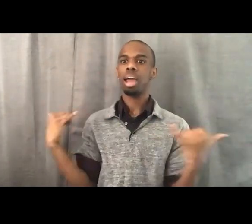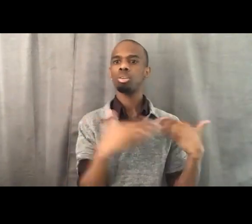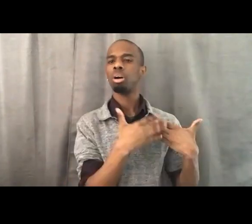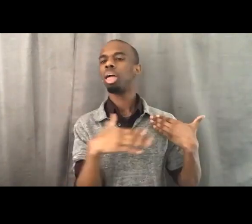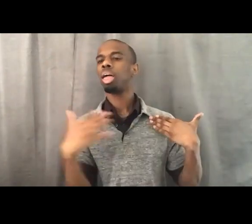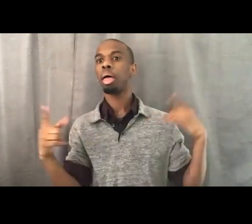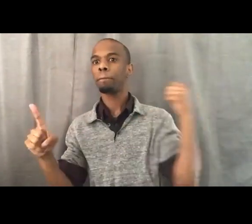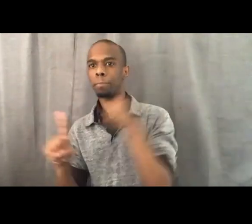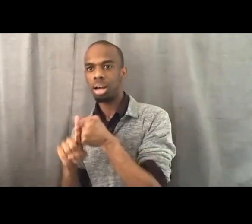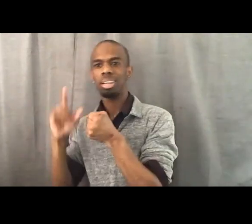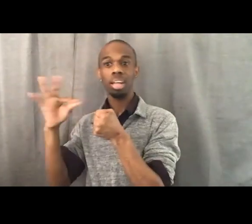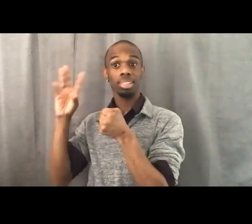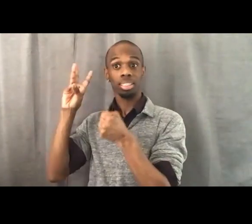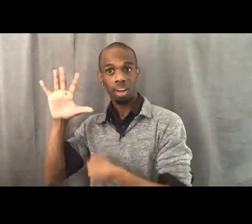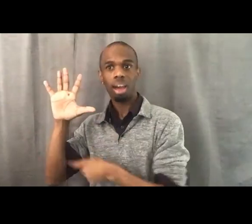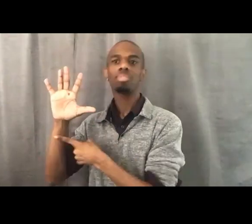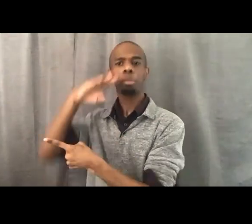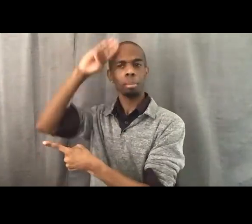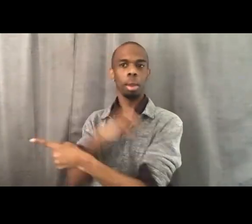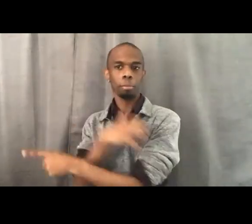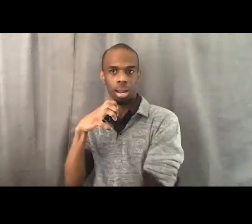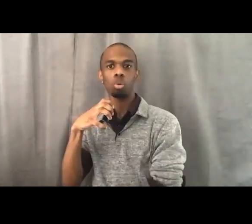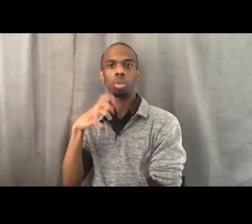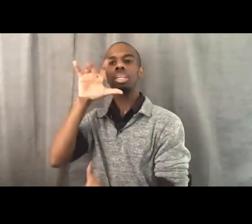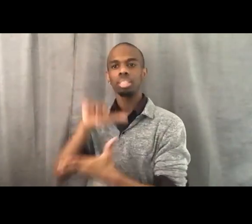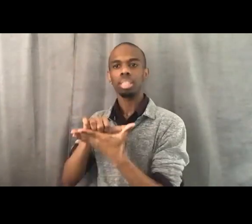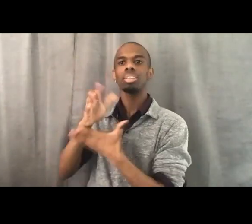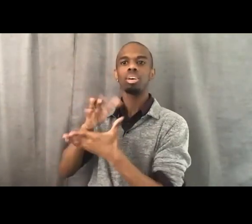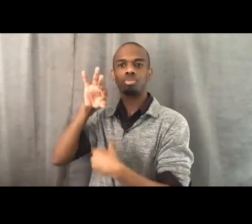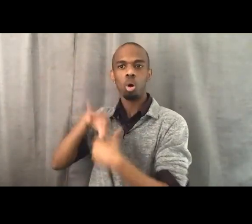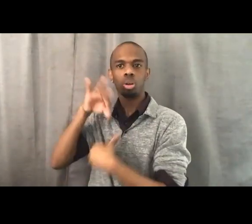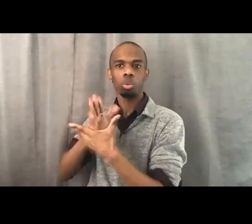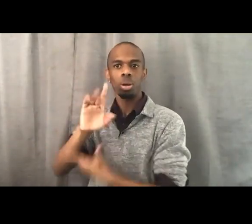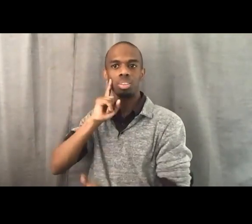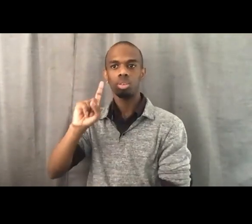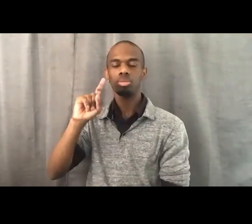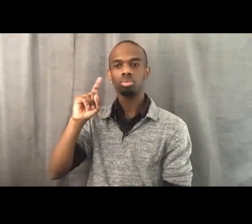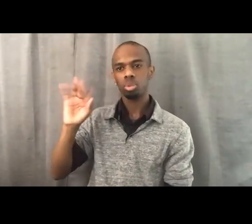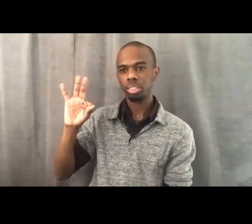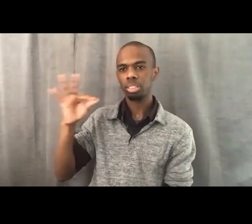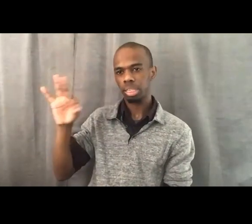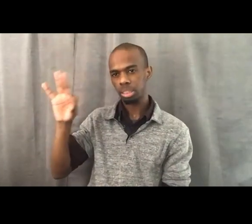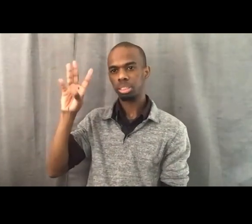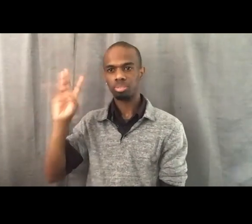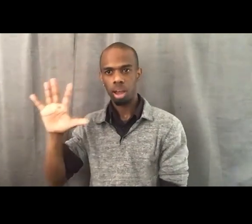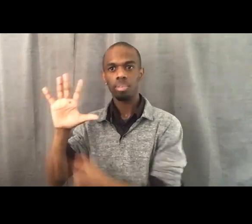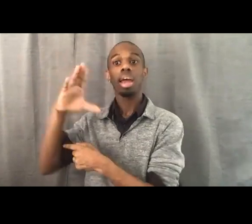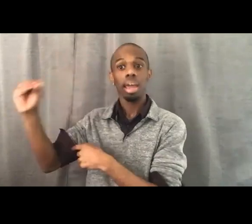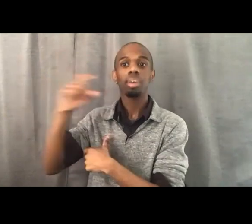of the Voting Rights Act of 1965 and the ushering in of the Black Power era. Because as we won all of victories